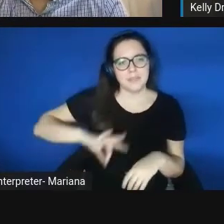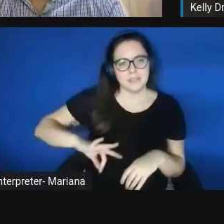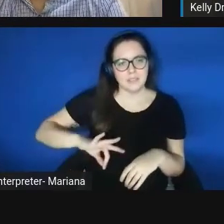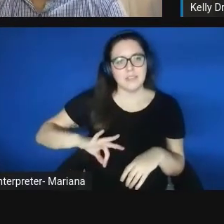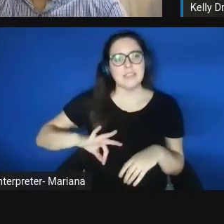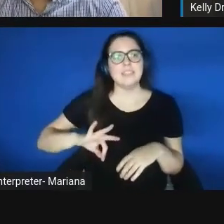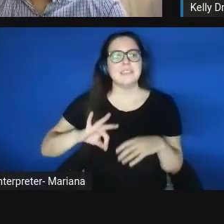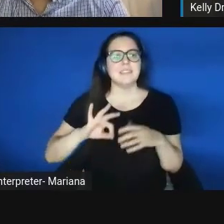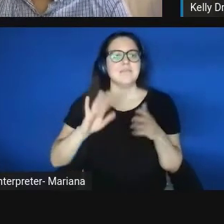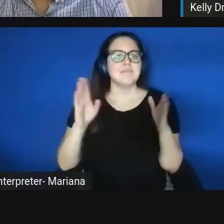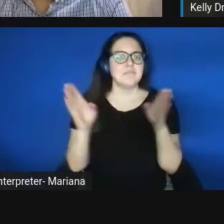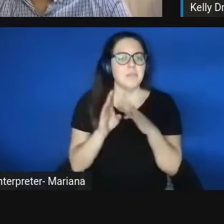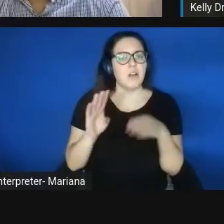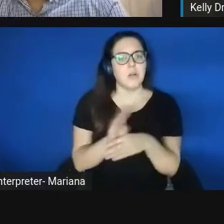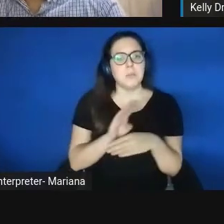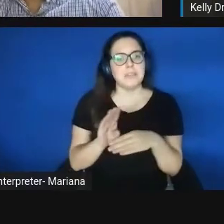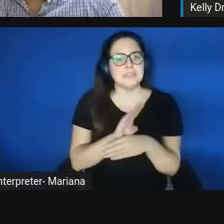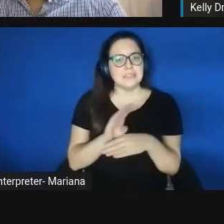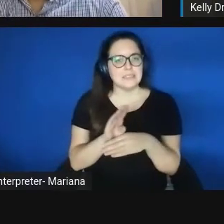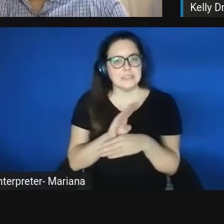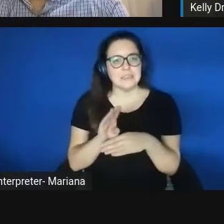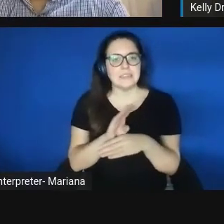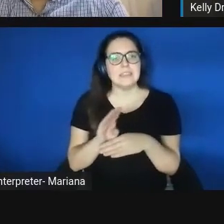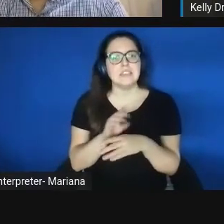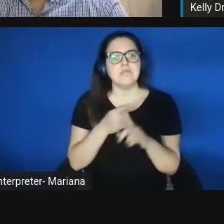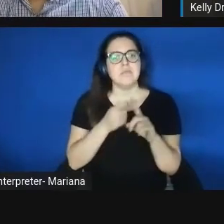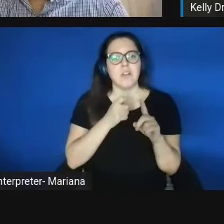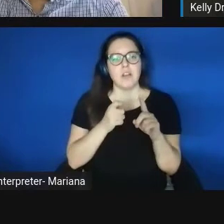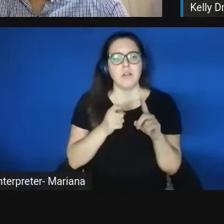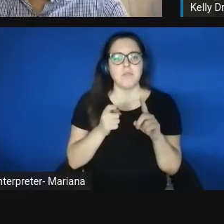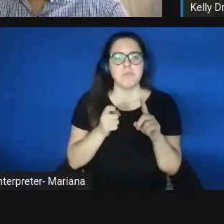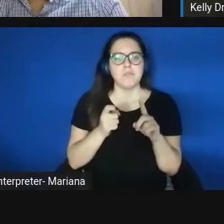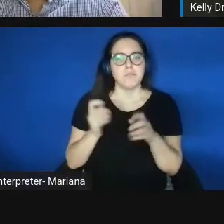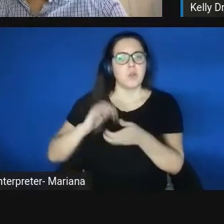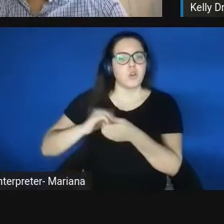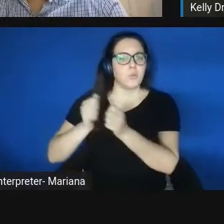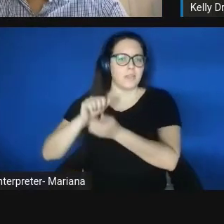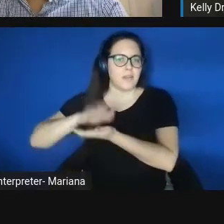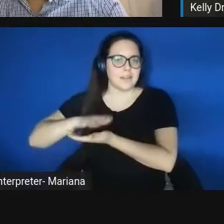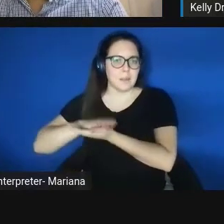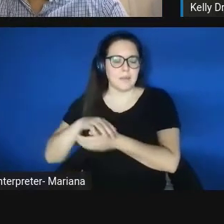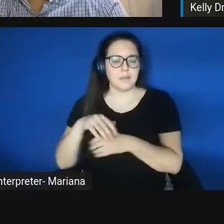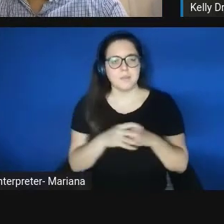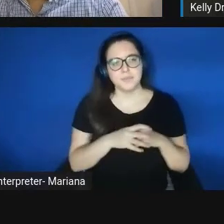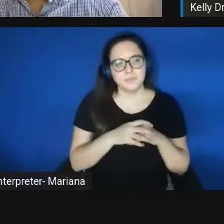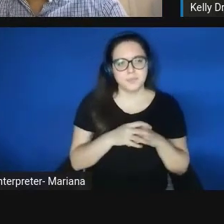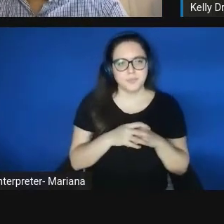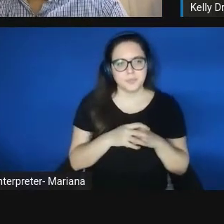can really benefit from working with academics. From your experiences, you can touch upon